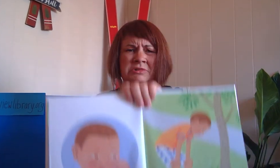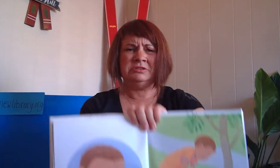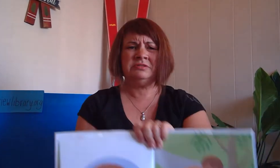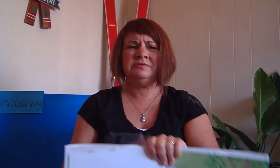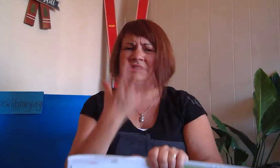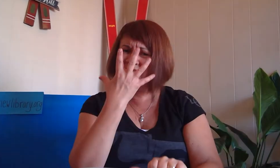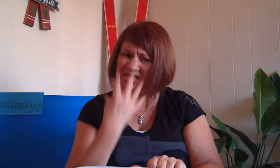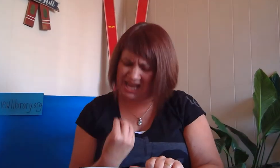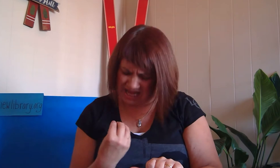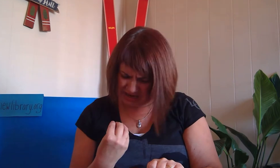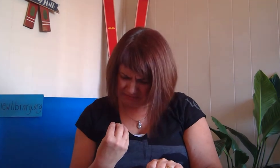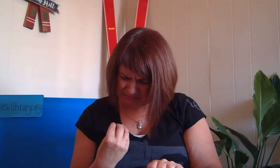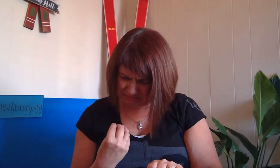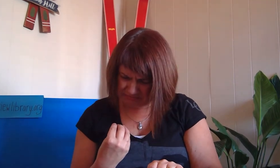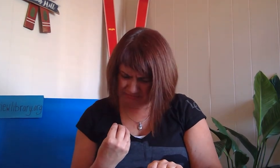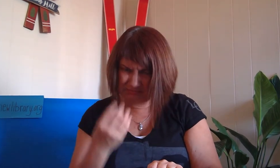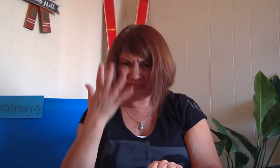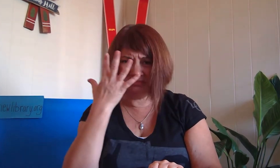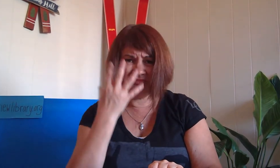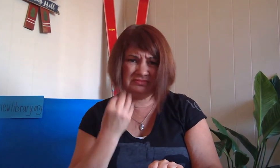do you feel sad